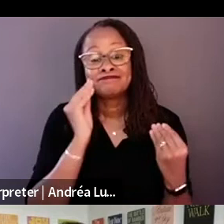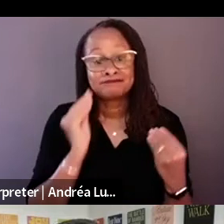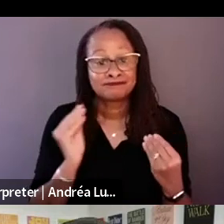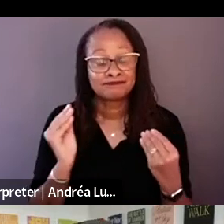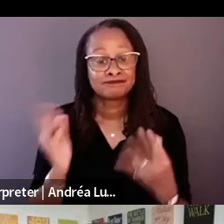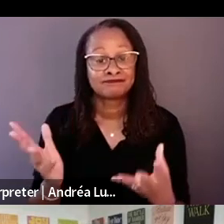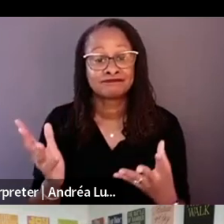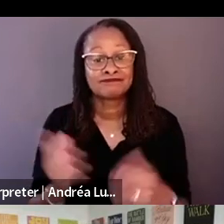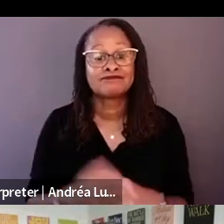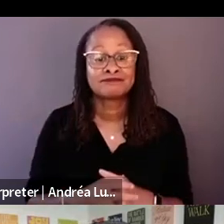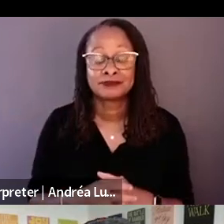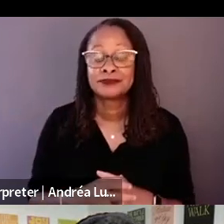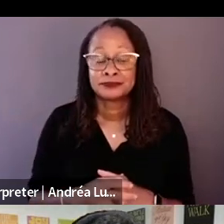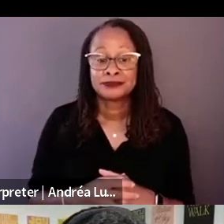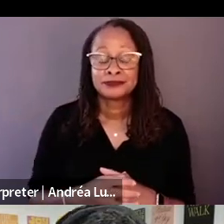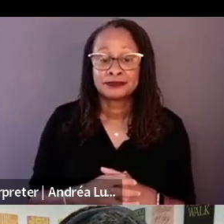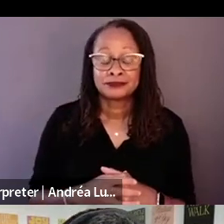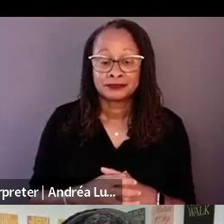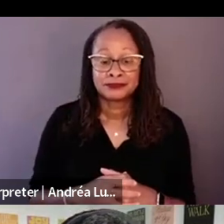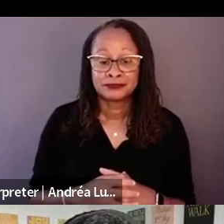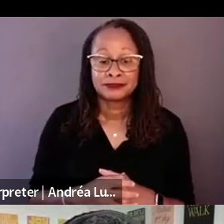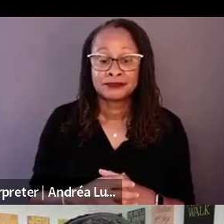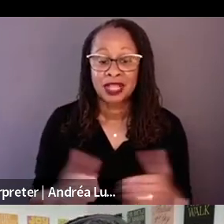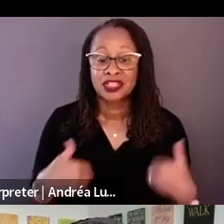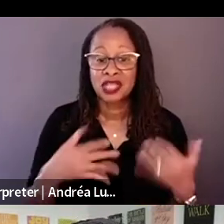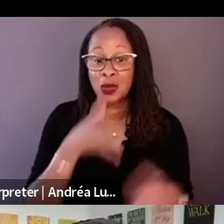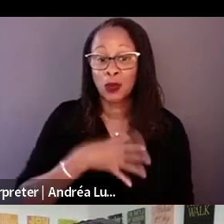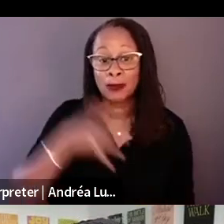generations of woman and men there that are risking their lives.